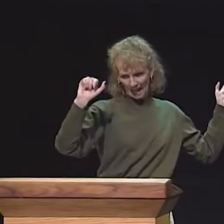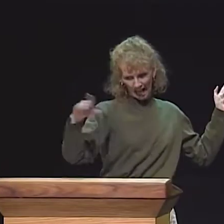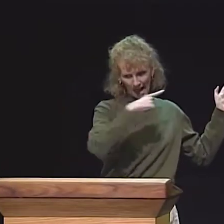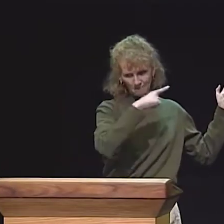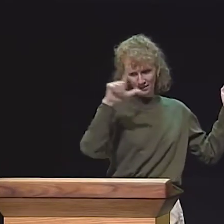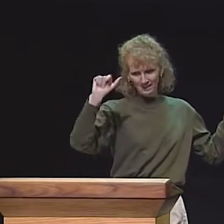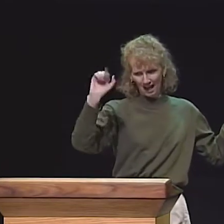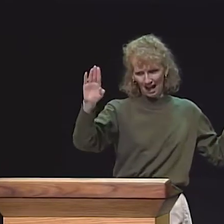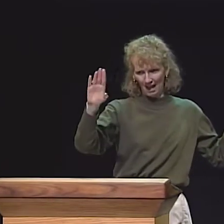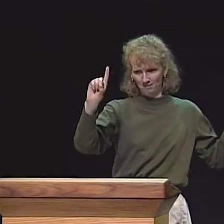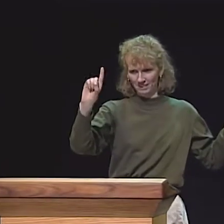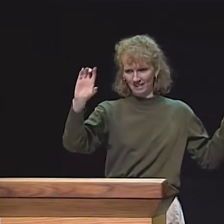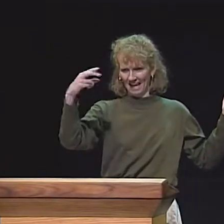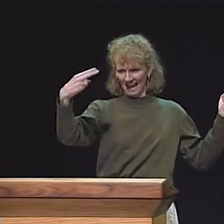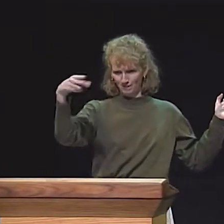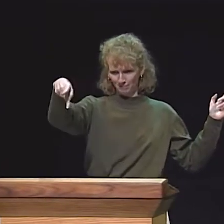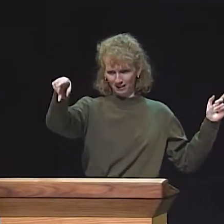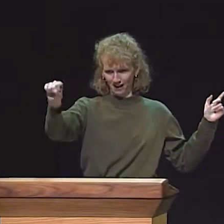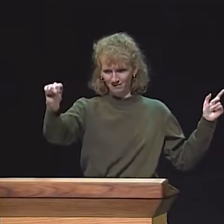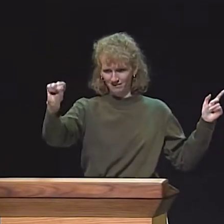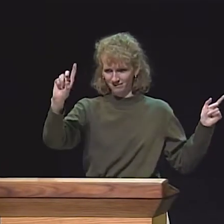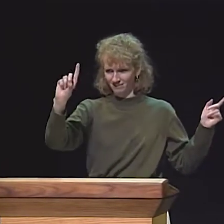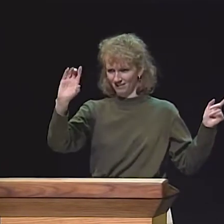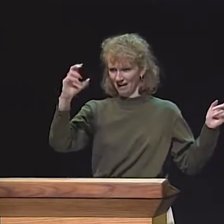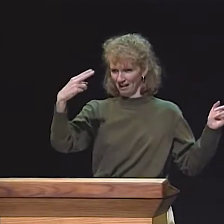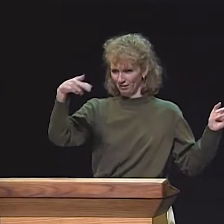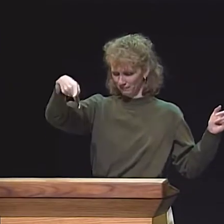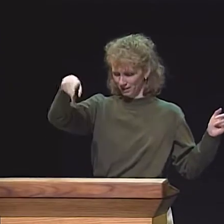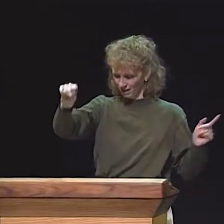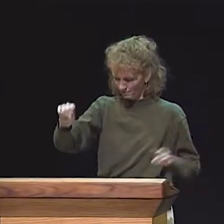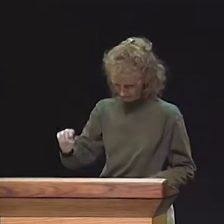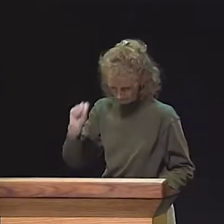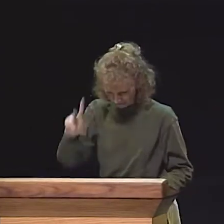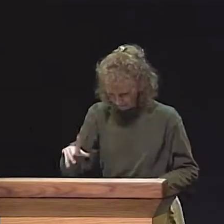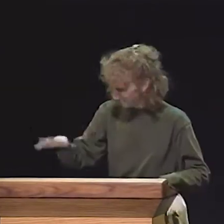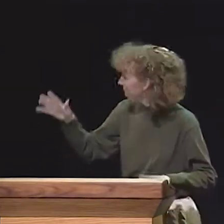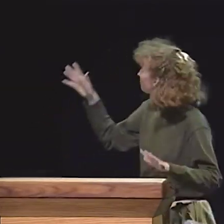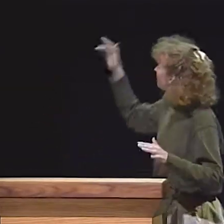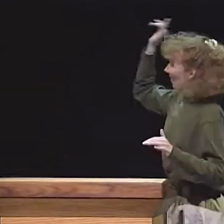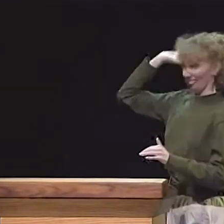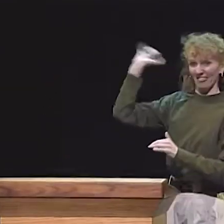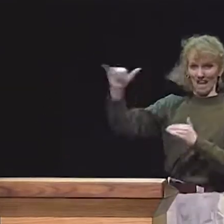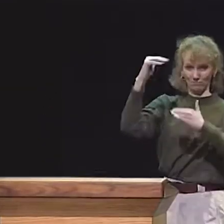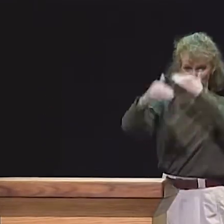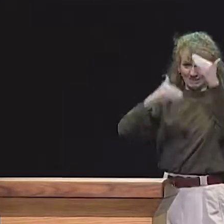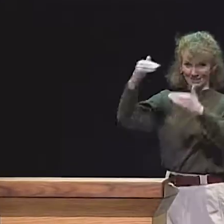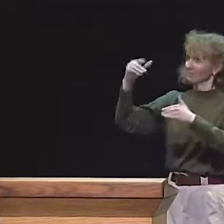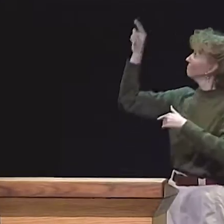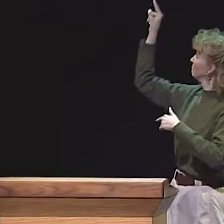THERE'S A QUESTION FROM THE AUDIENCE HERE? THAT'S THE LAB THAT--AND THOSE WERE DEAF CHILDREN.